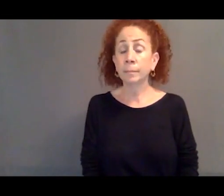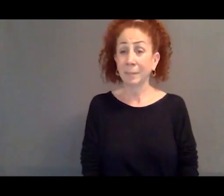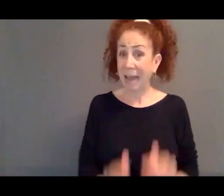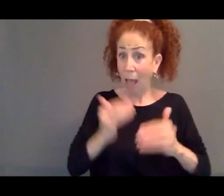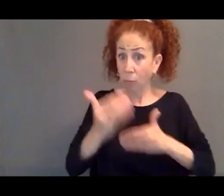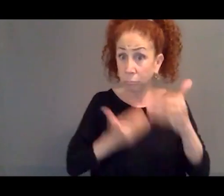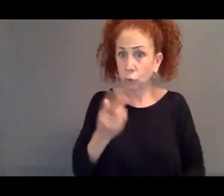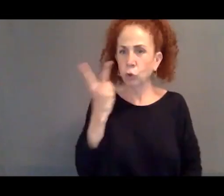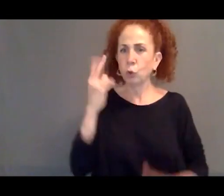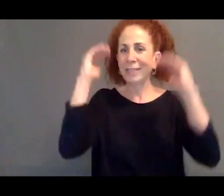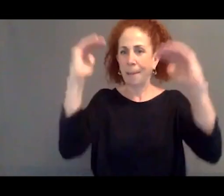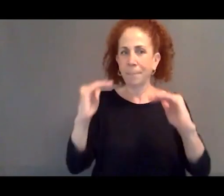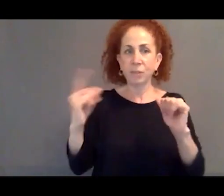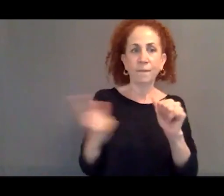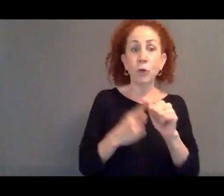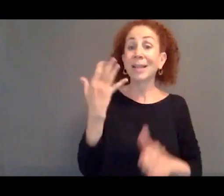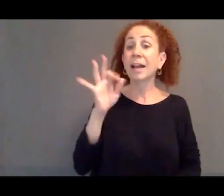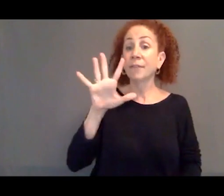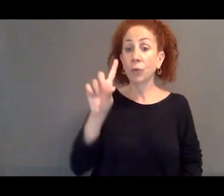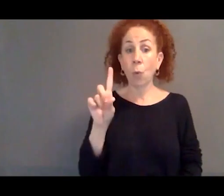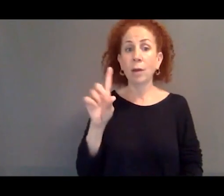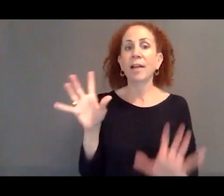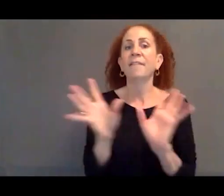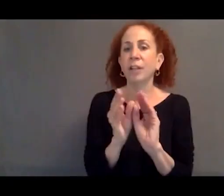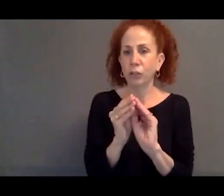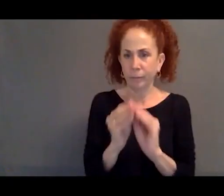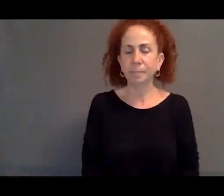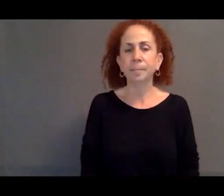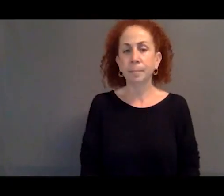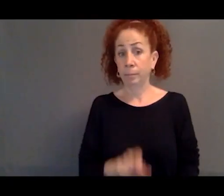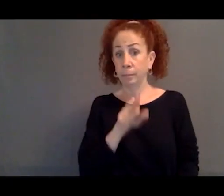The first step 1951 convention was immediately